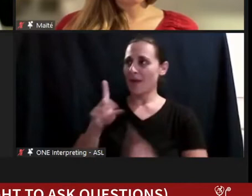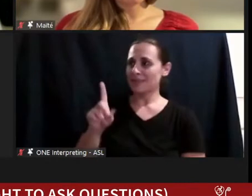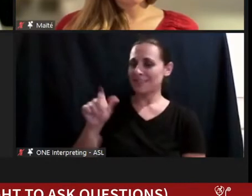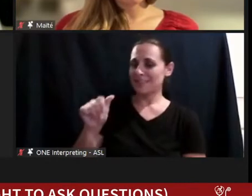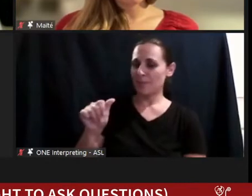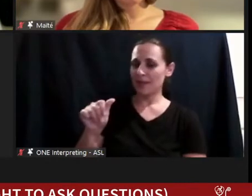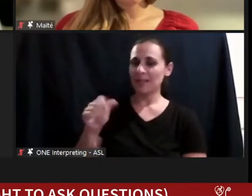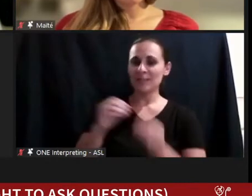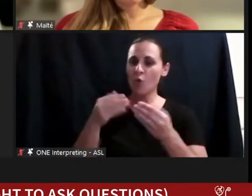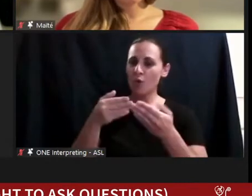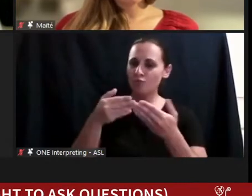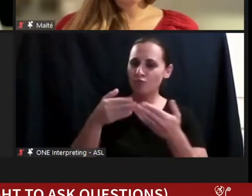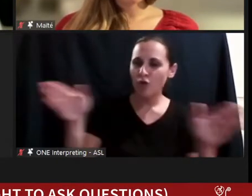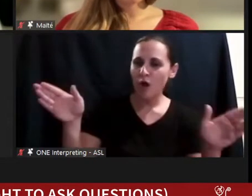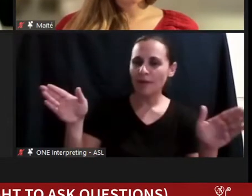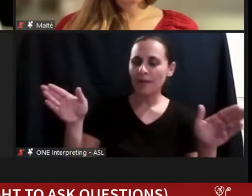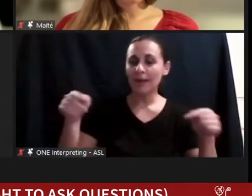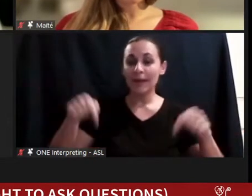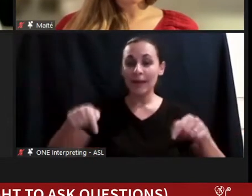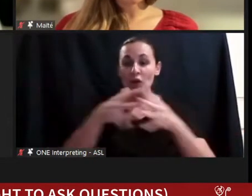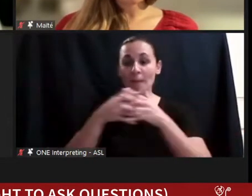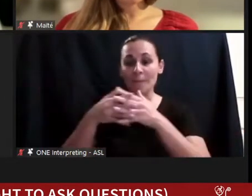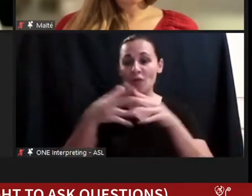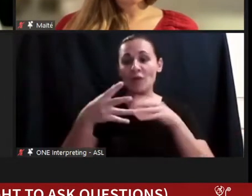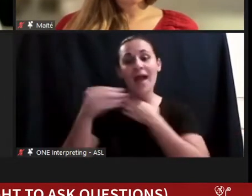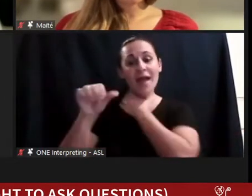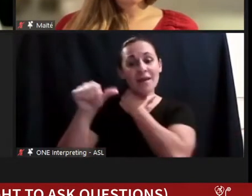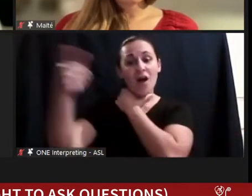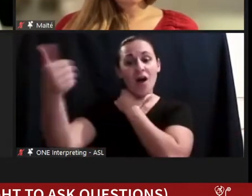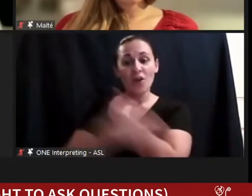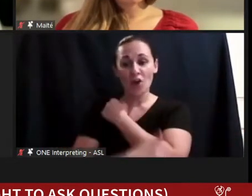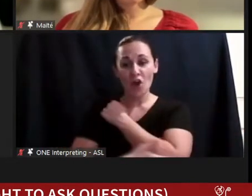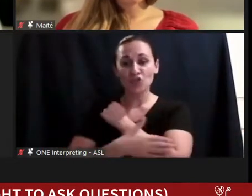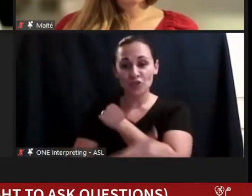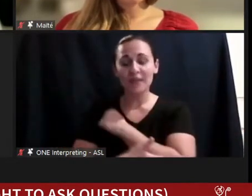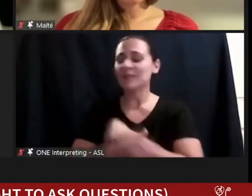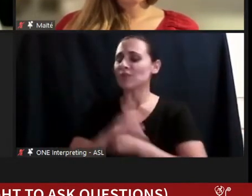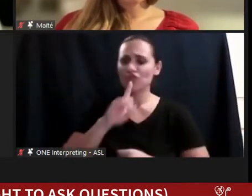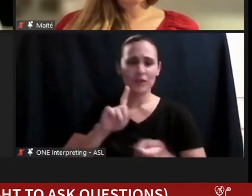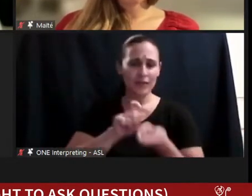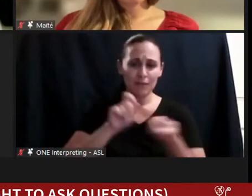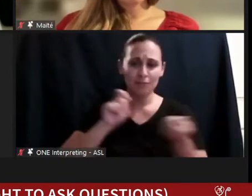the United States and internationally has far evolved into more of a social model and then